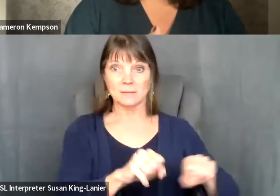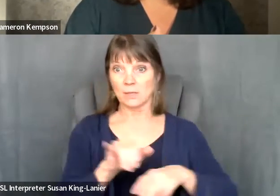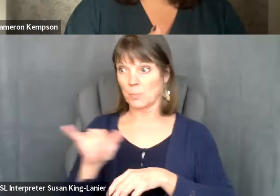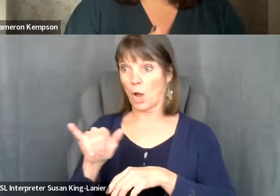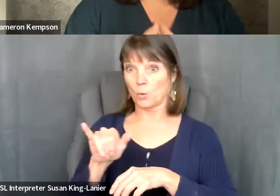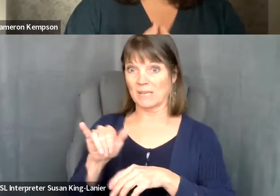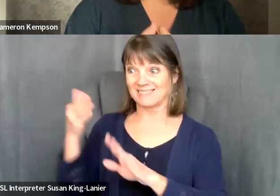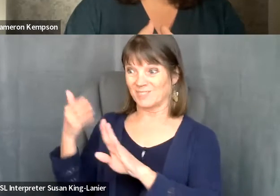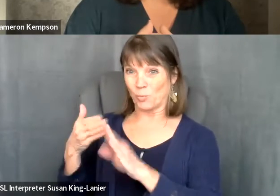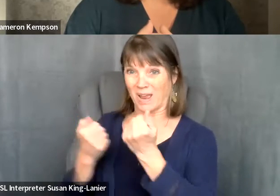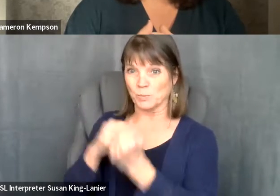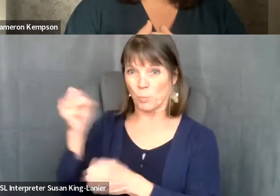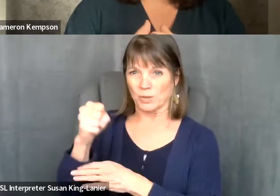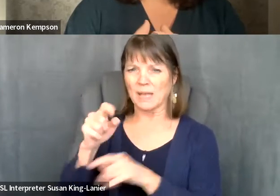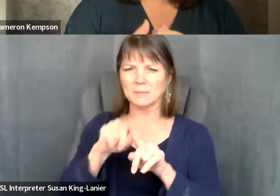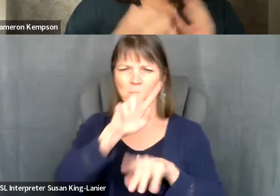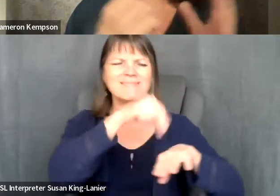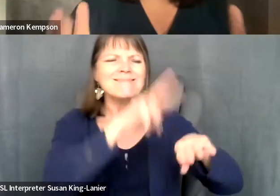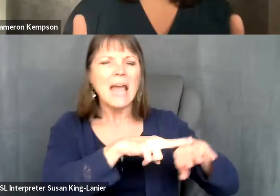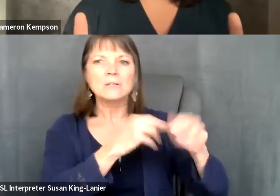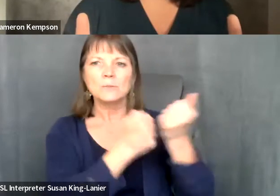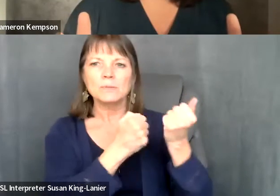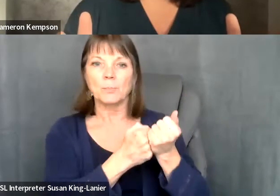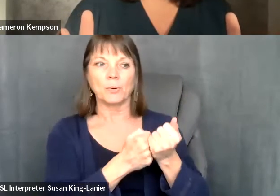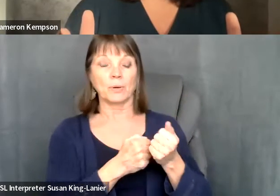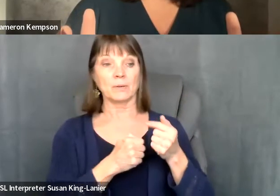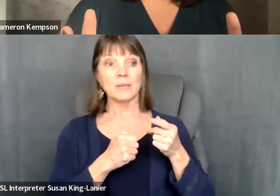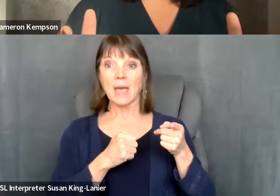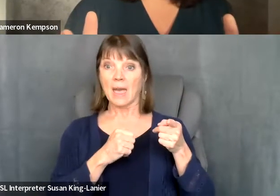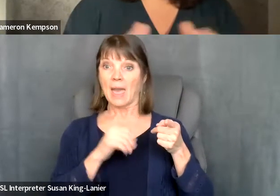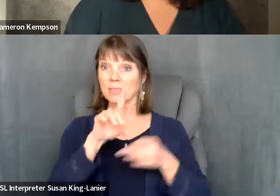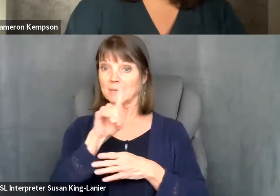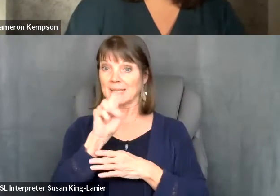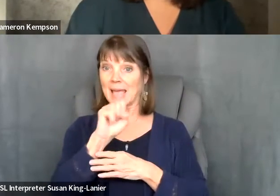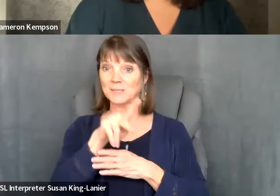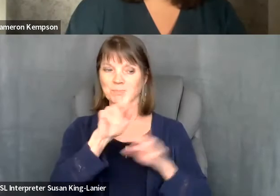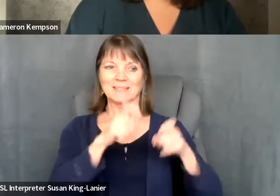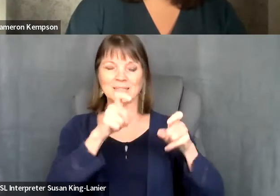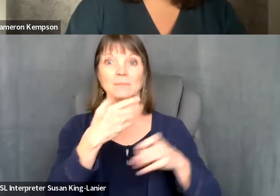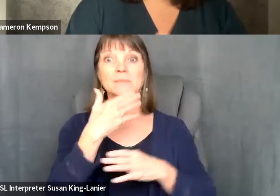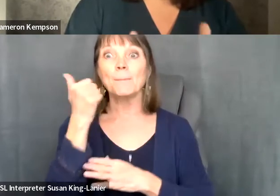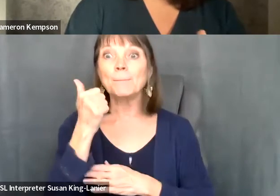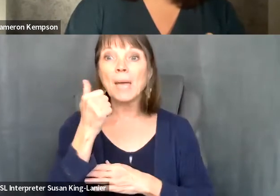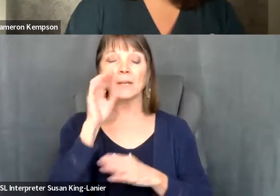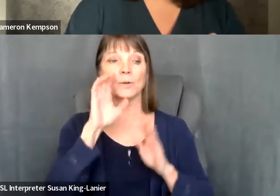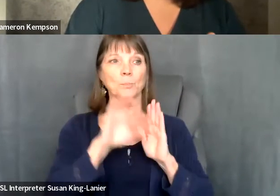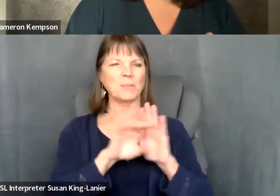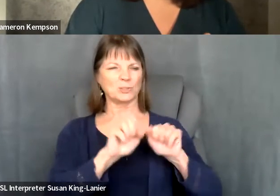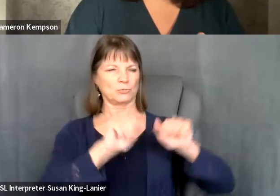Cameron Kempson: that gives a bigger picture of the individual that they work with in the day to day,